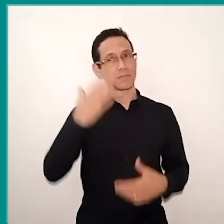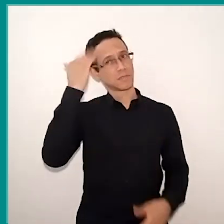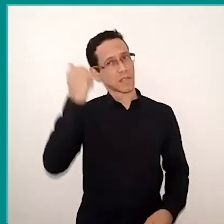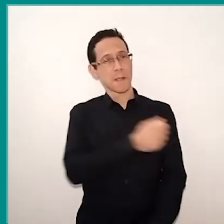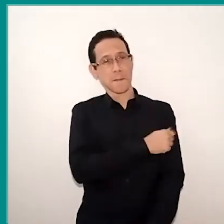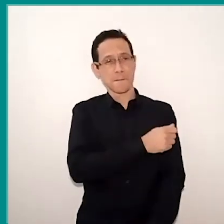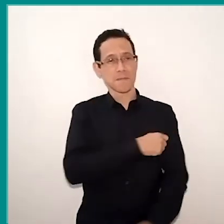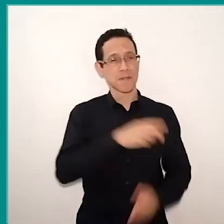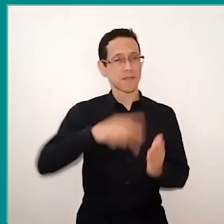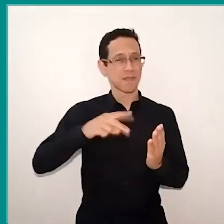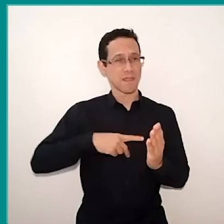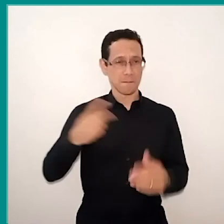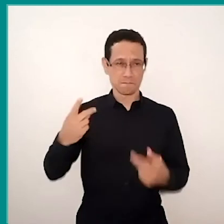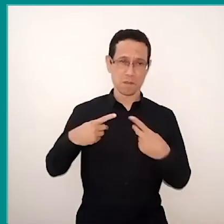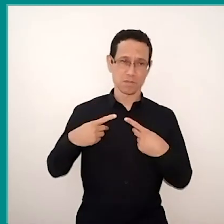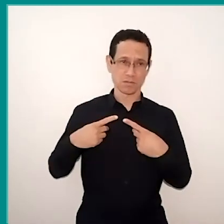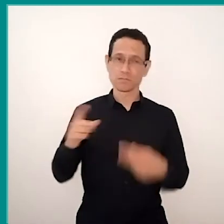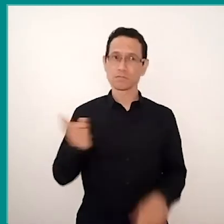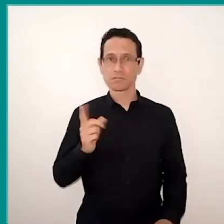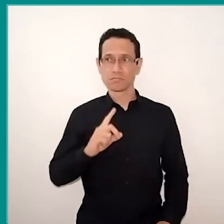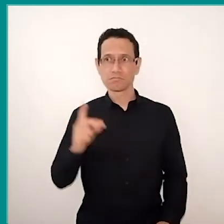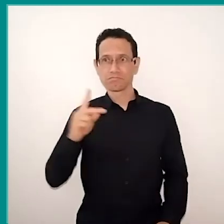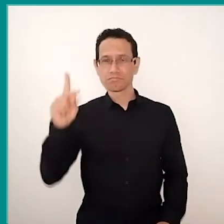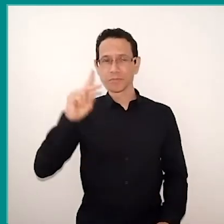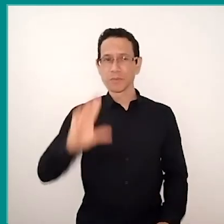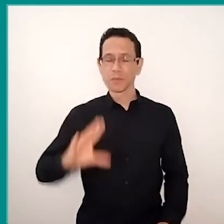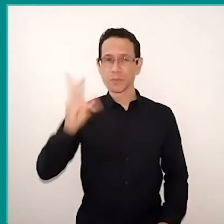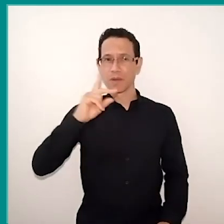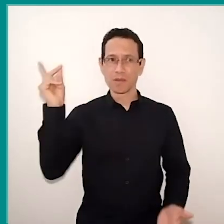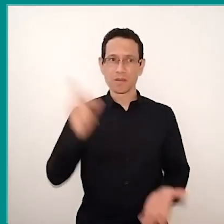they were going to read to a real situation. Reading needed to be competent,